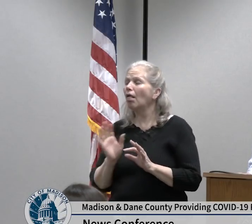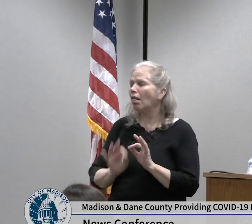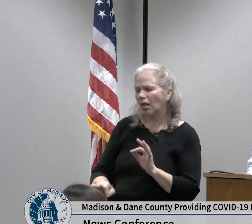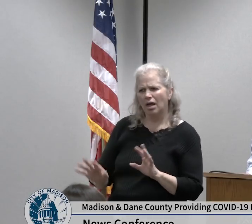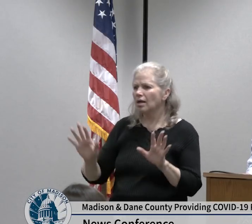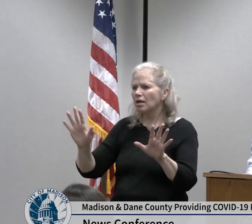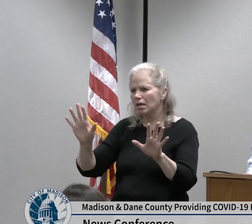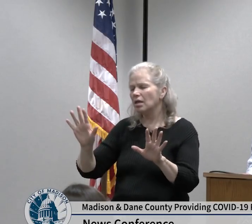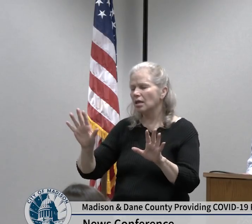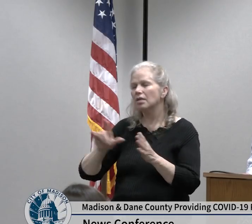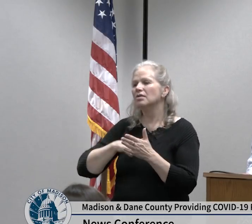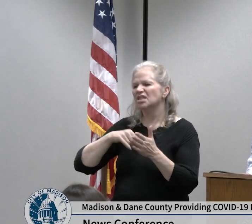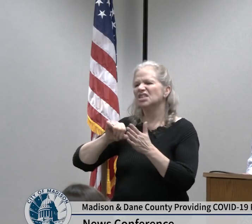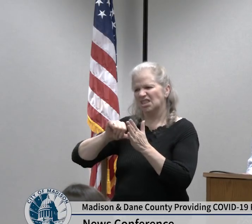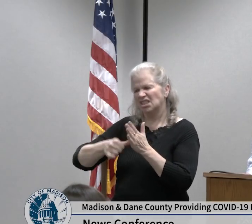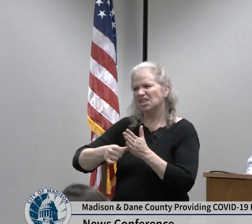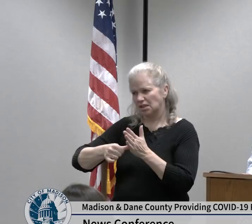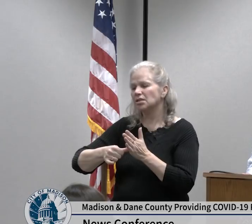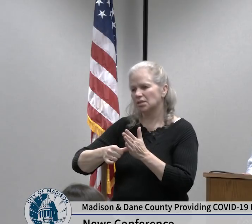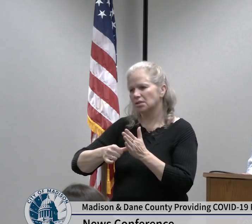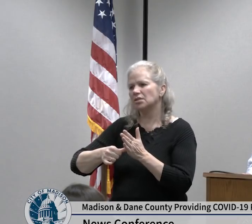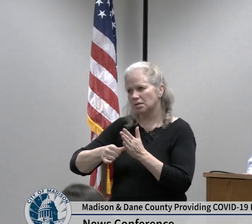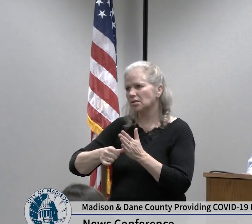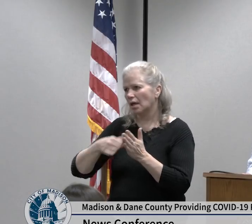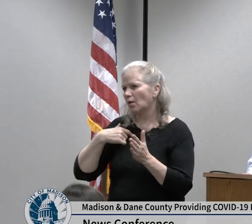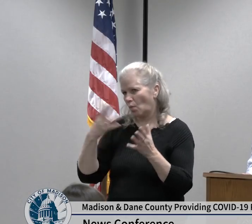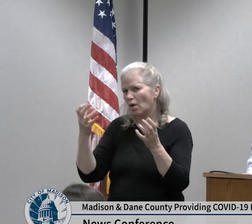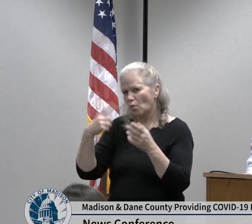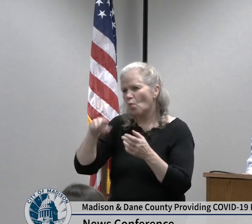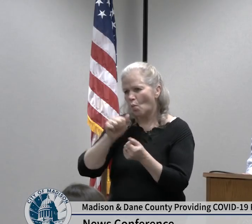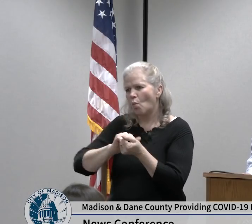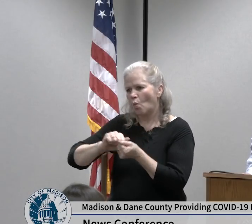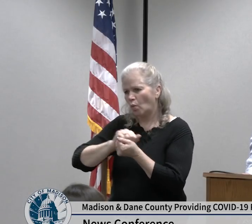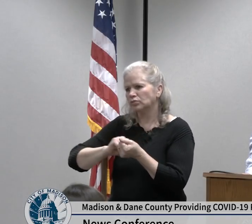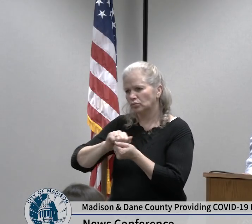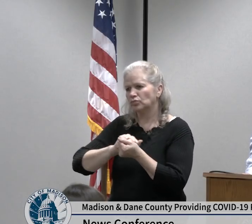you should think about doing it basically at home or wear soap and water